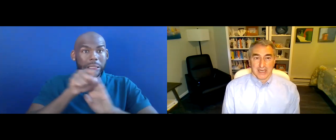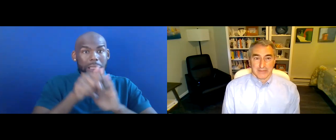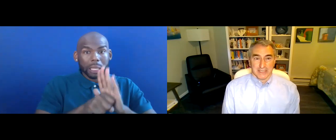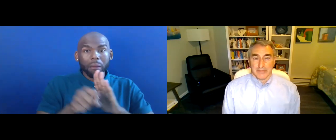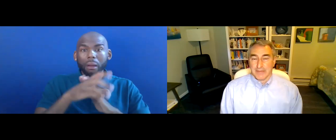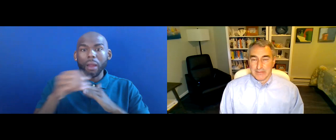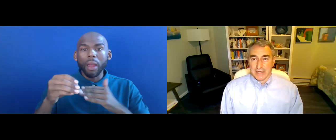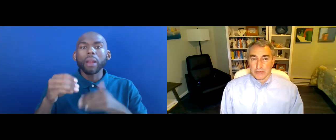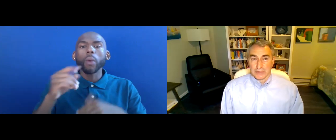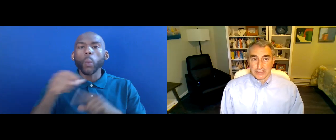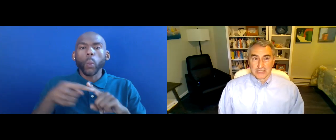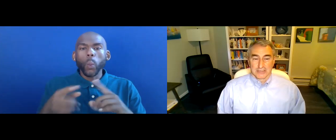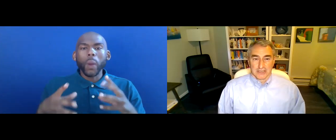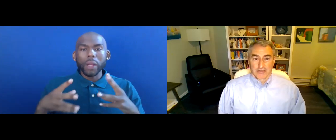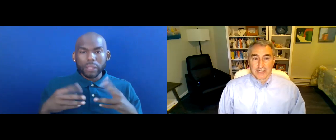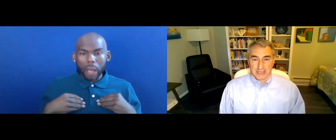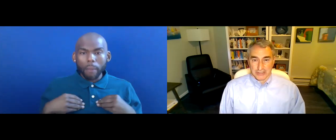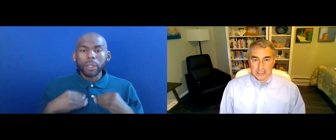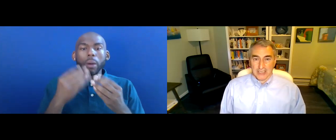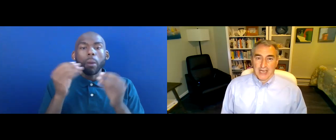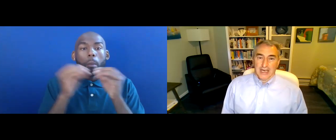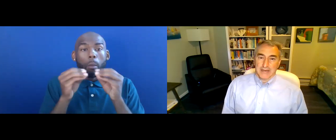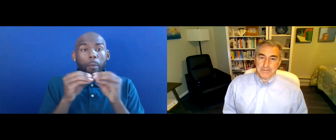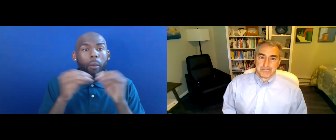ADOPTED BY DISTRICTS ACROSS THE COUNTRY.